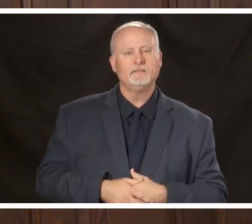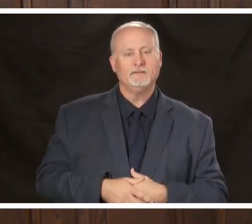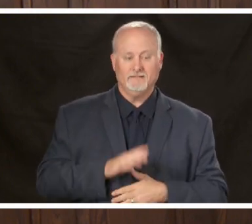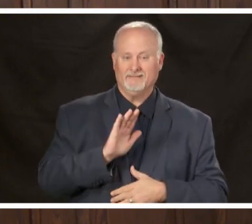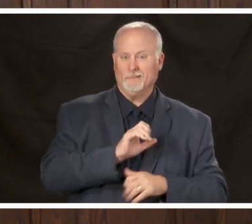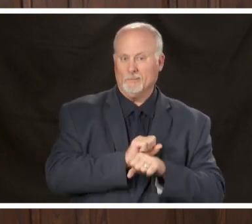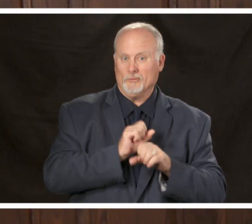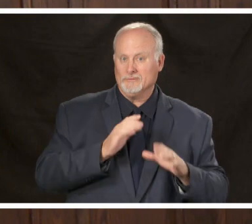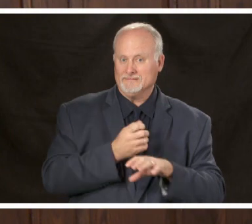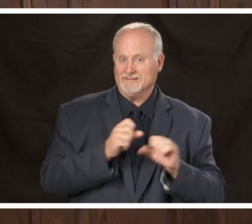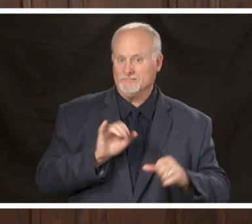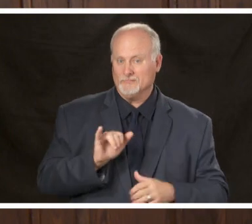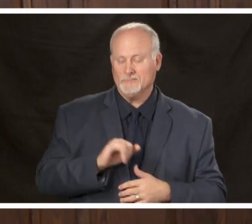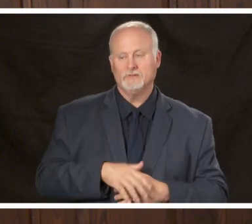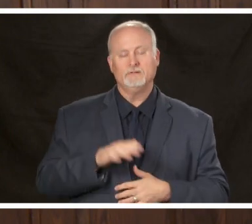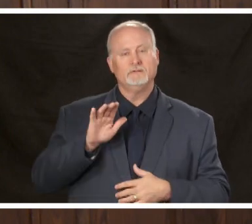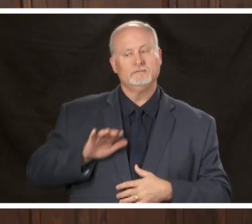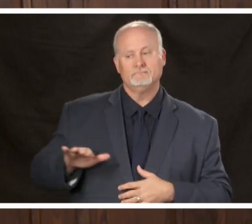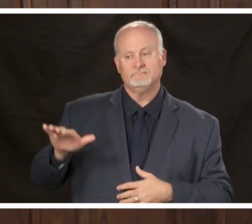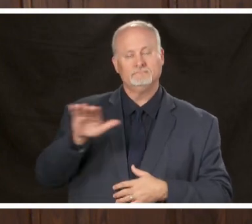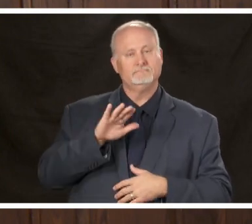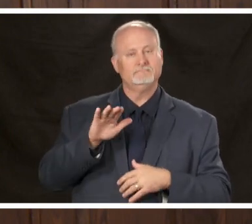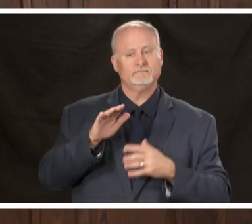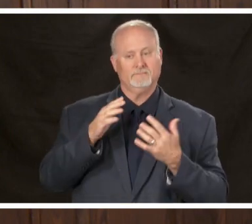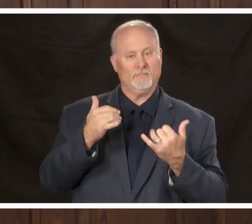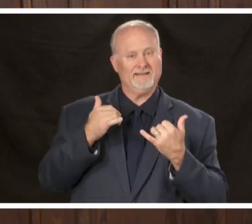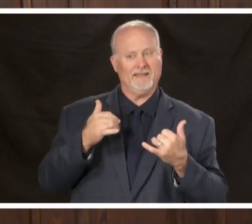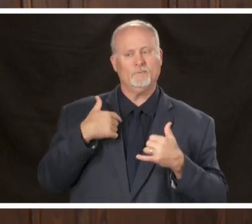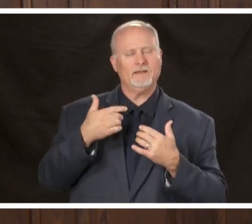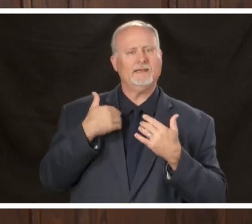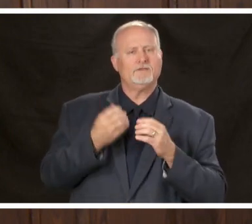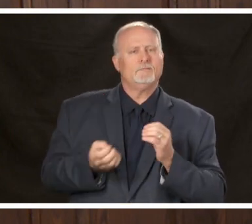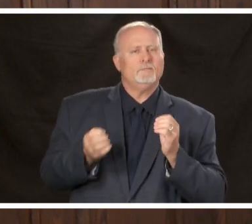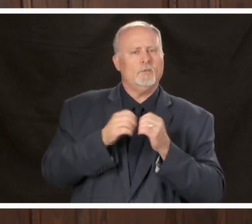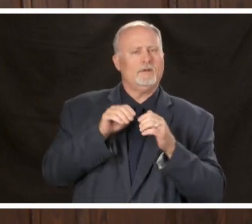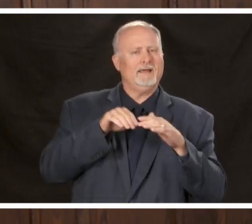are continuing to increase access to community testing including access for